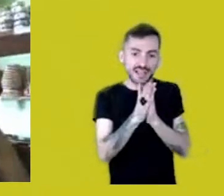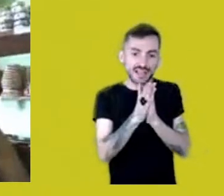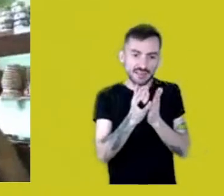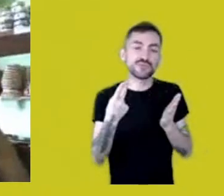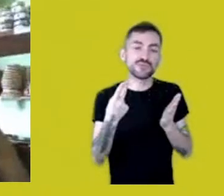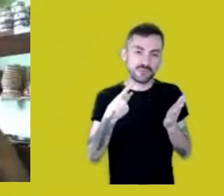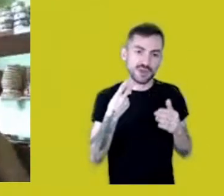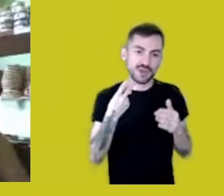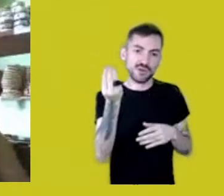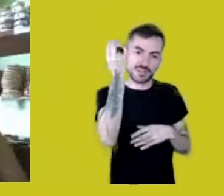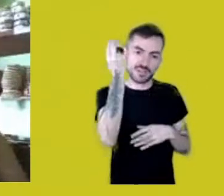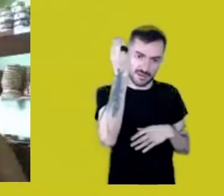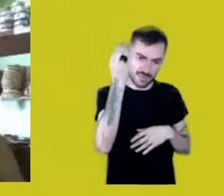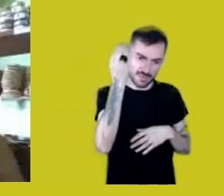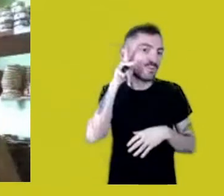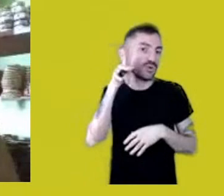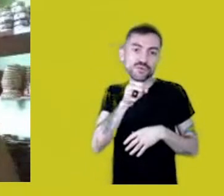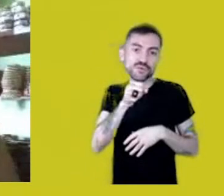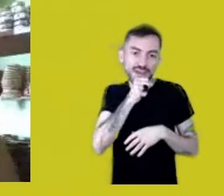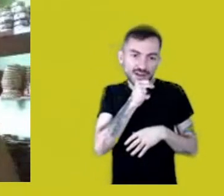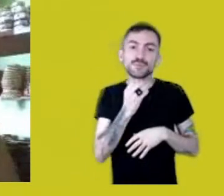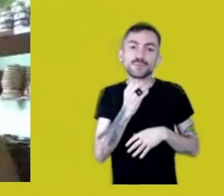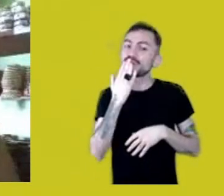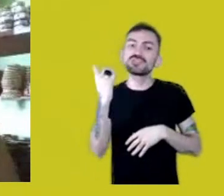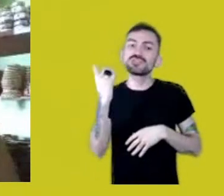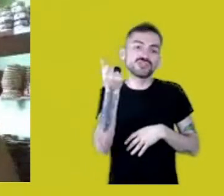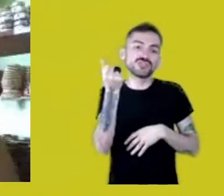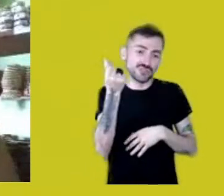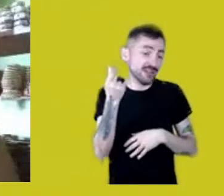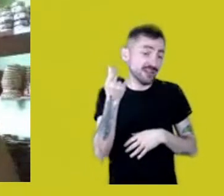and they didn’t give me any, they didn’t have money, like always -